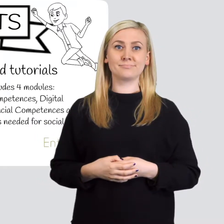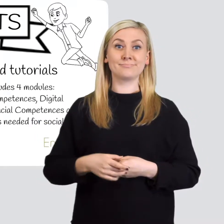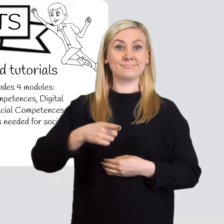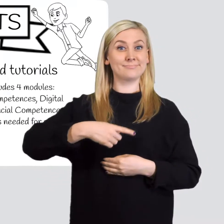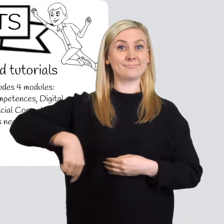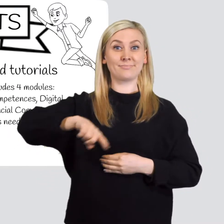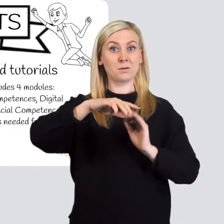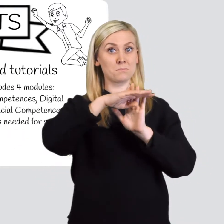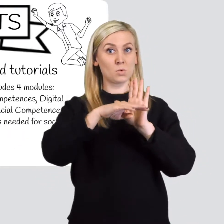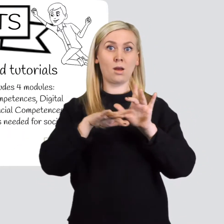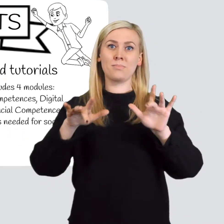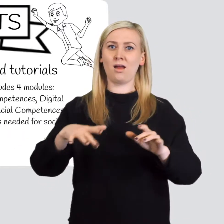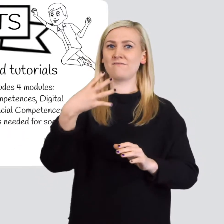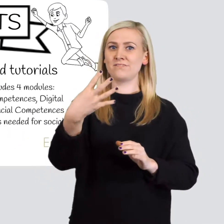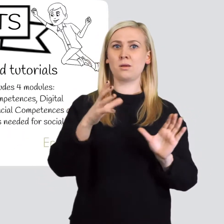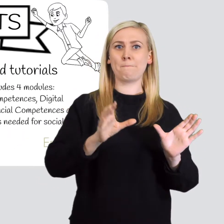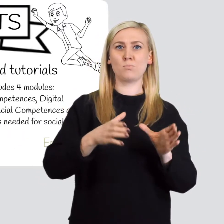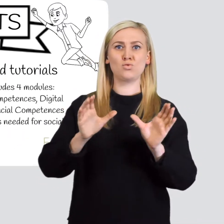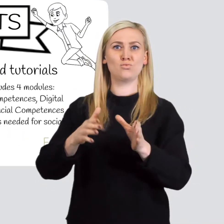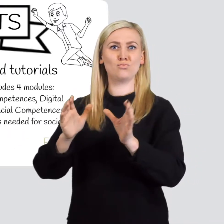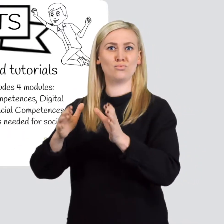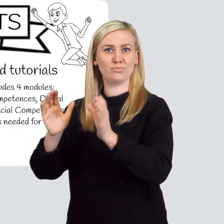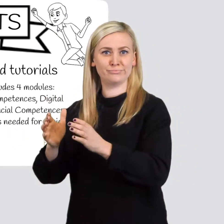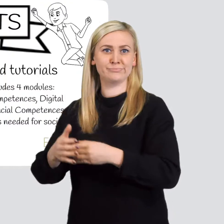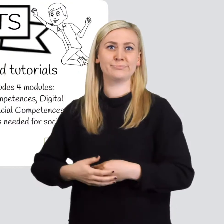Our framework includes 4 modules: